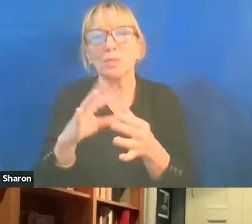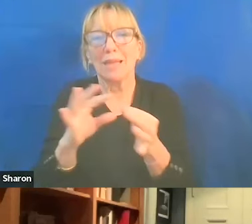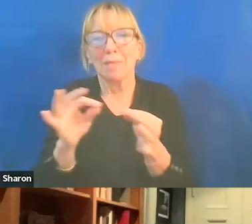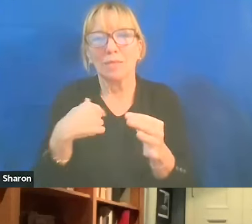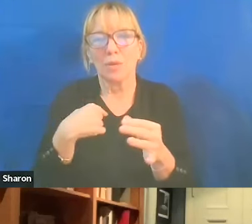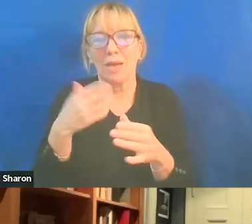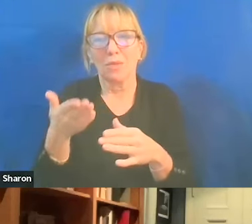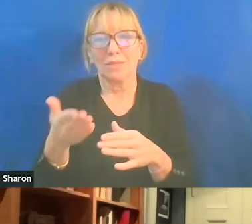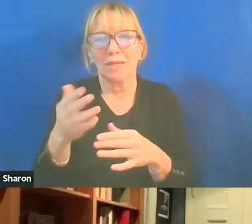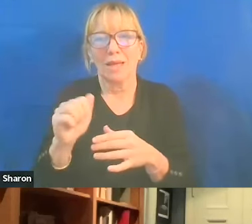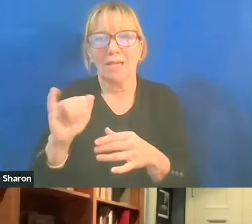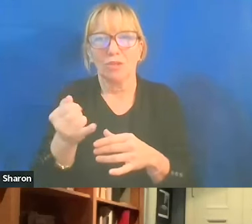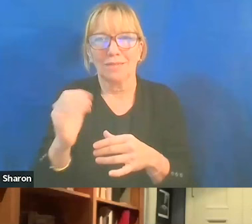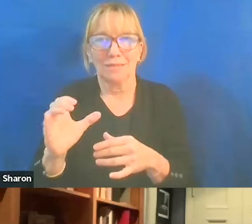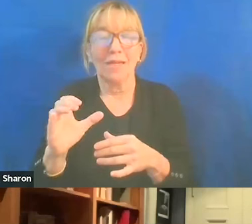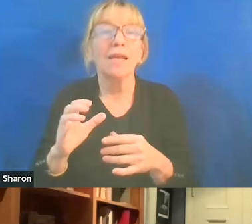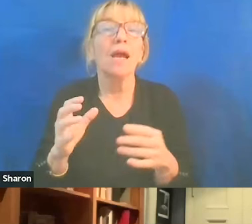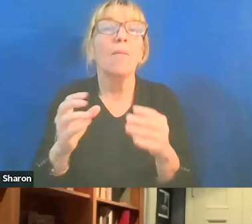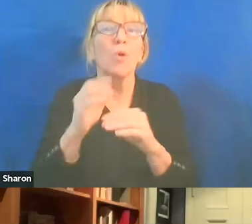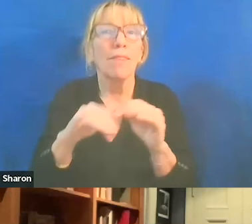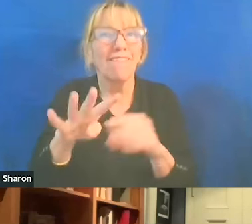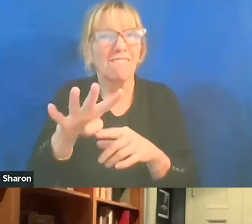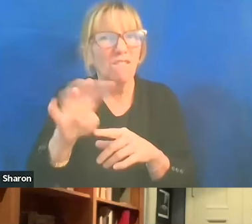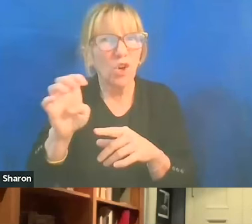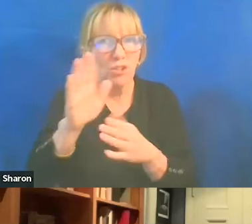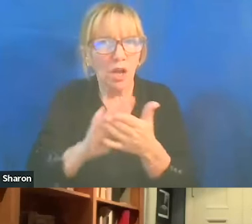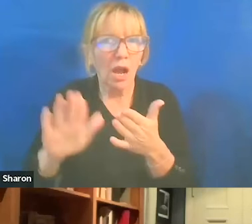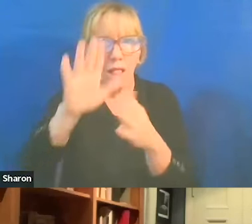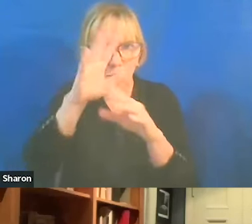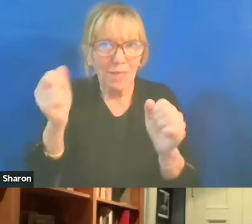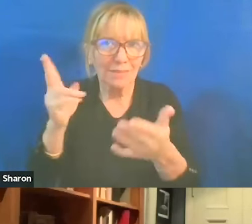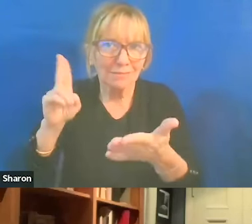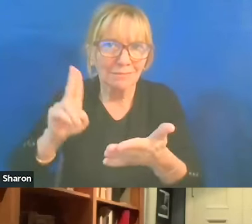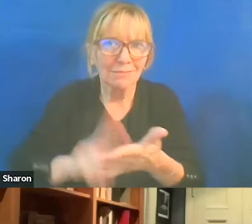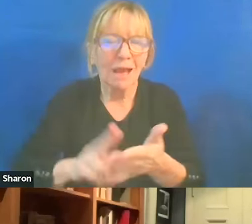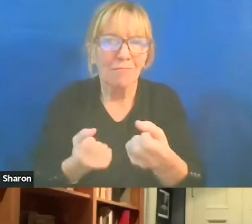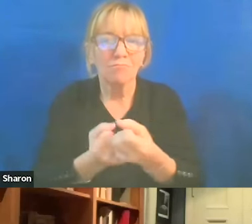that got over 400 college Presidents to sign. One was when we saw attacks